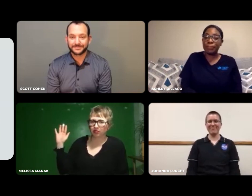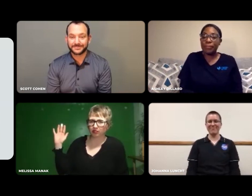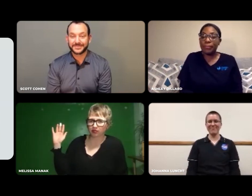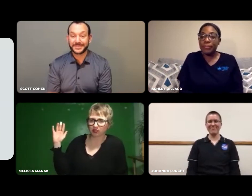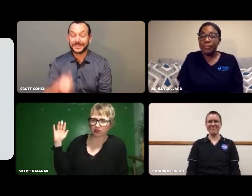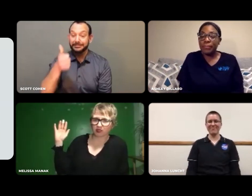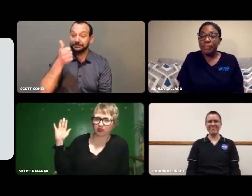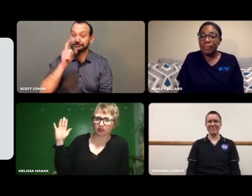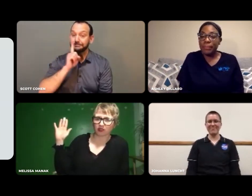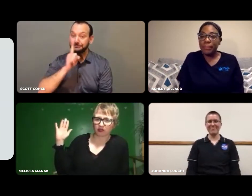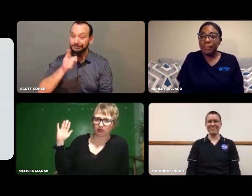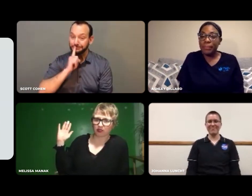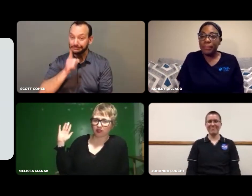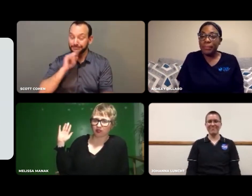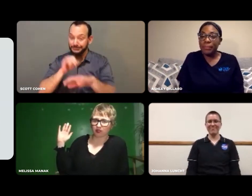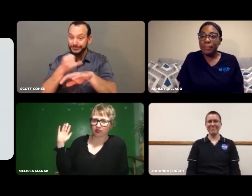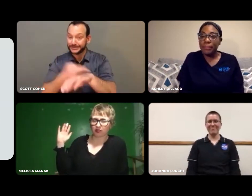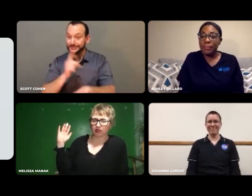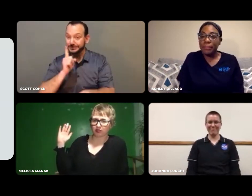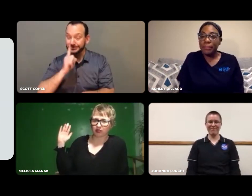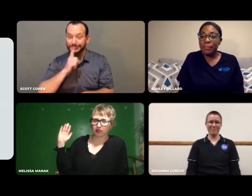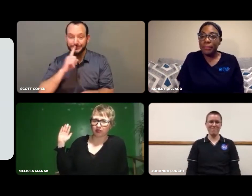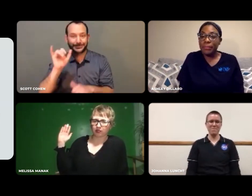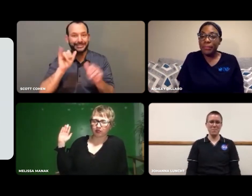Good point.